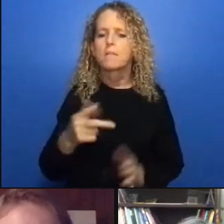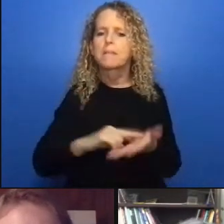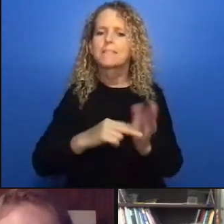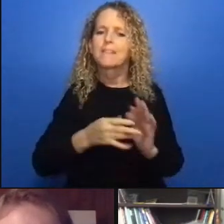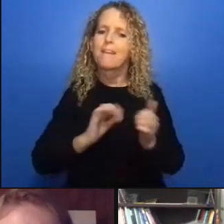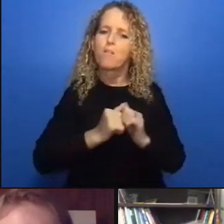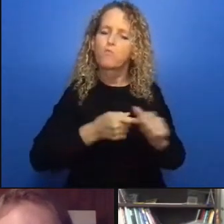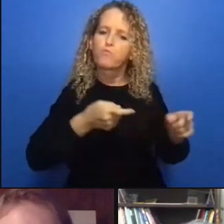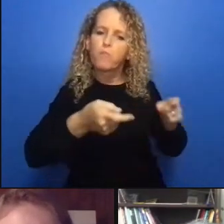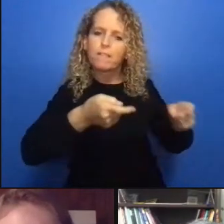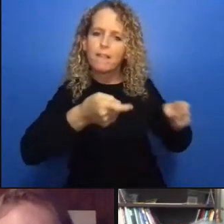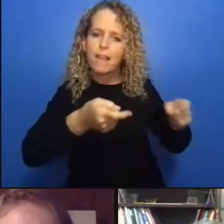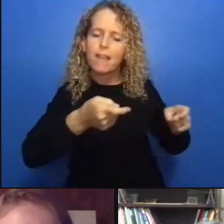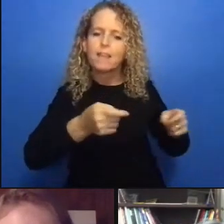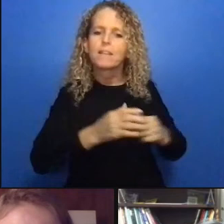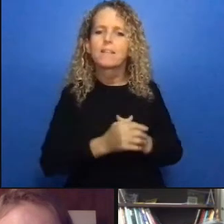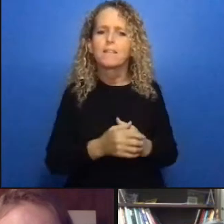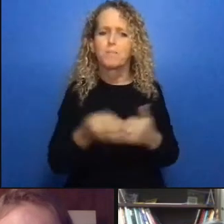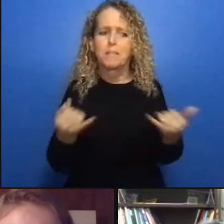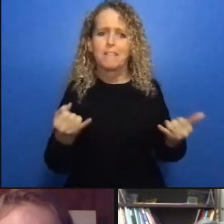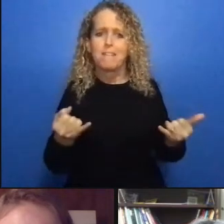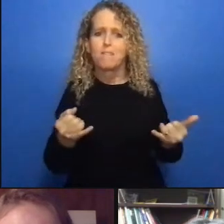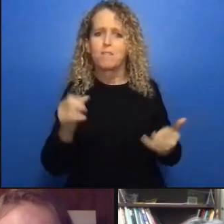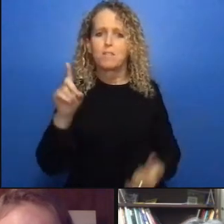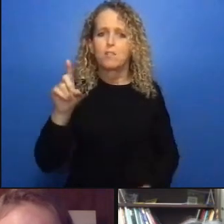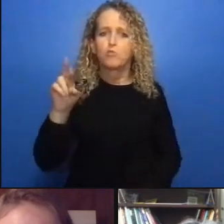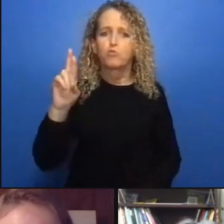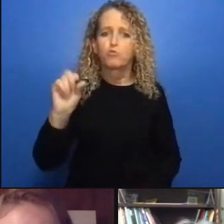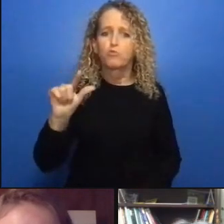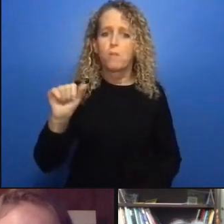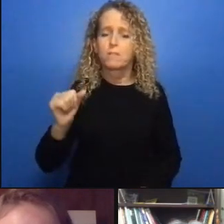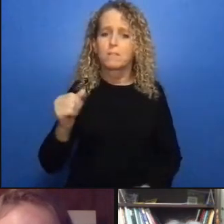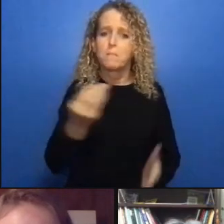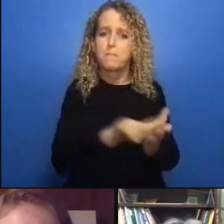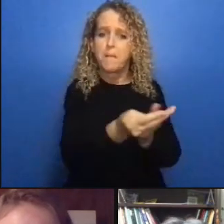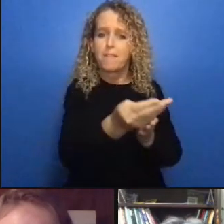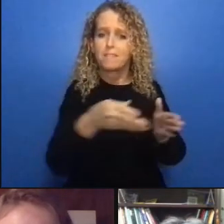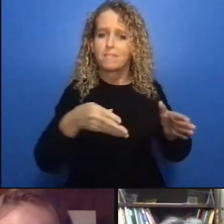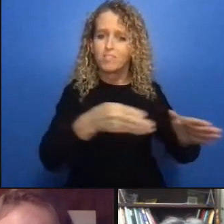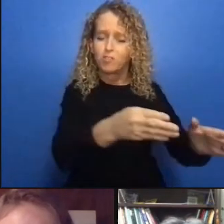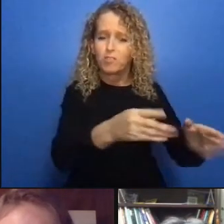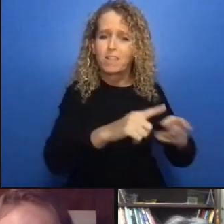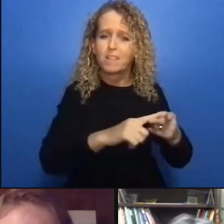right and a lot of our recommendations the more our recommendations are sort of separated based